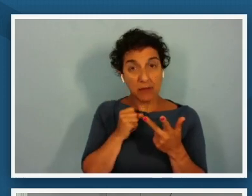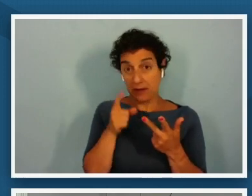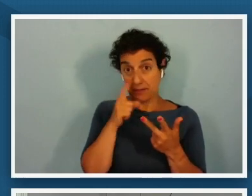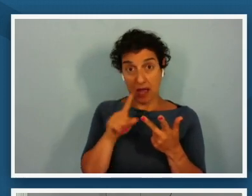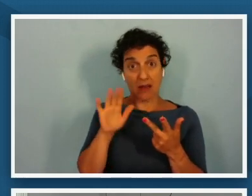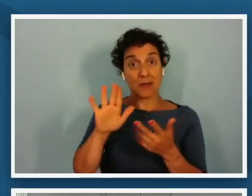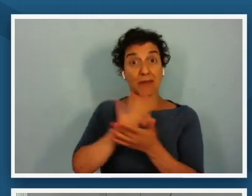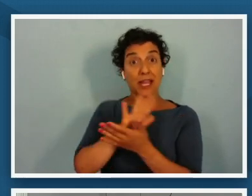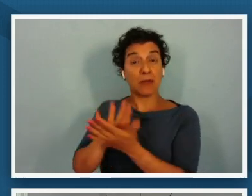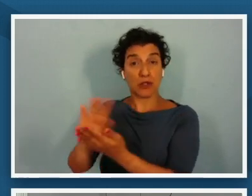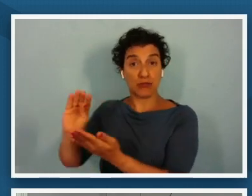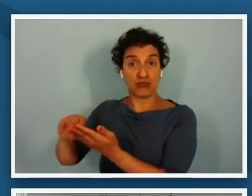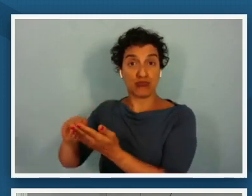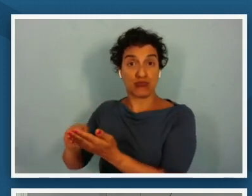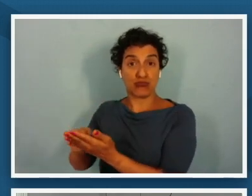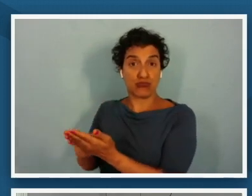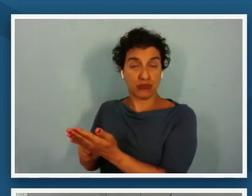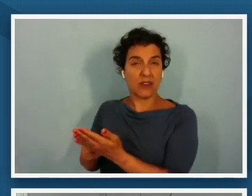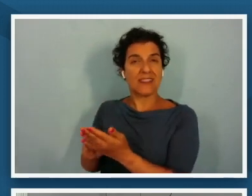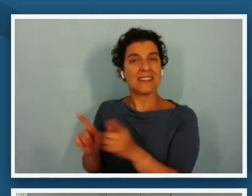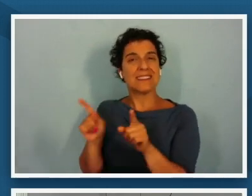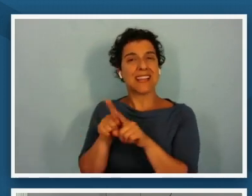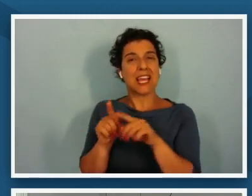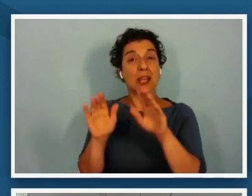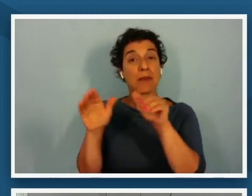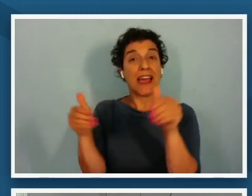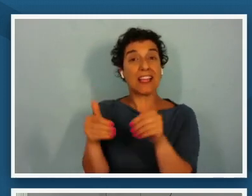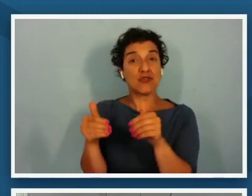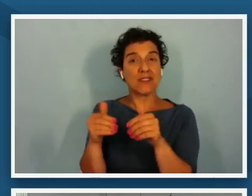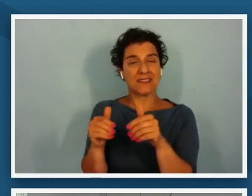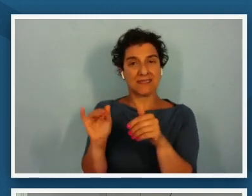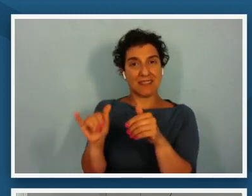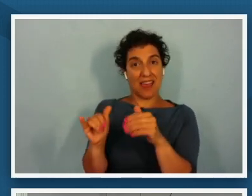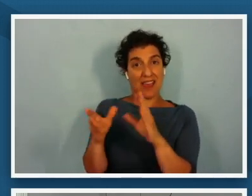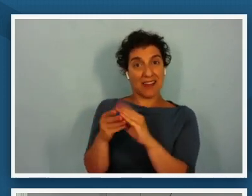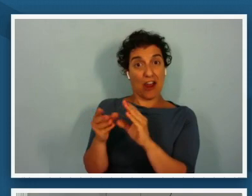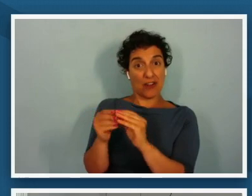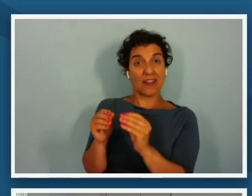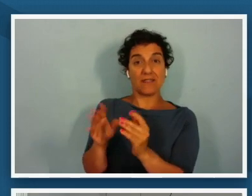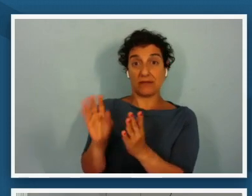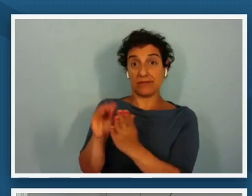you put your entrance narrative that would be very helpful